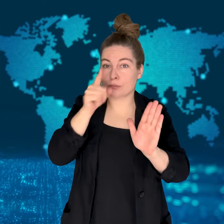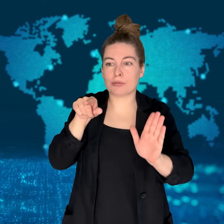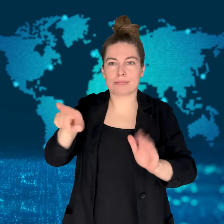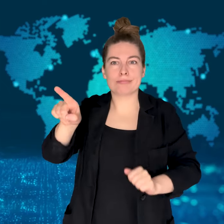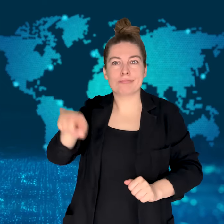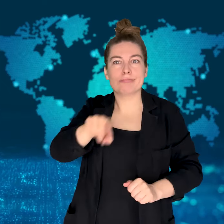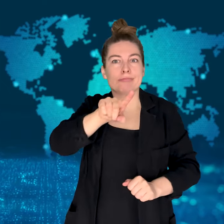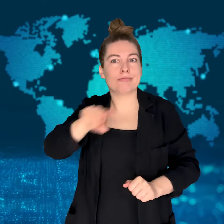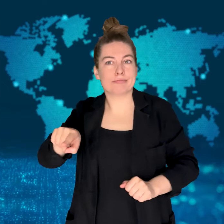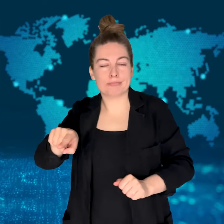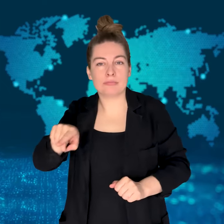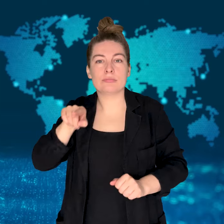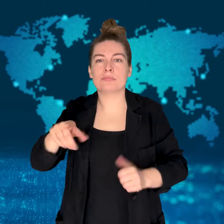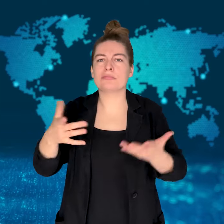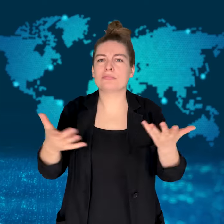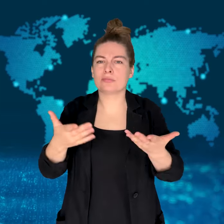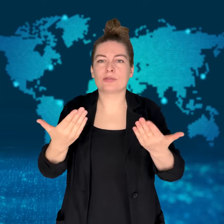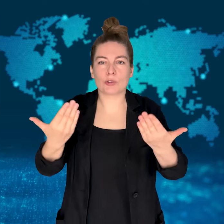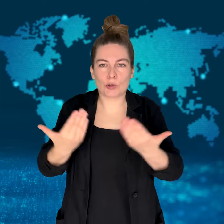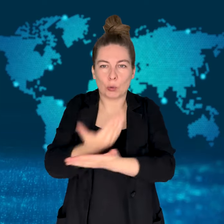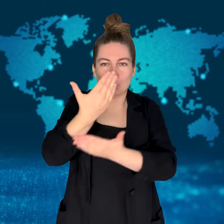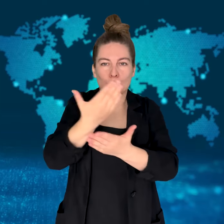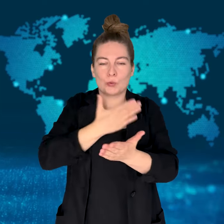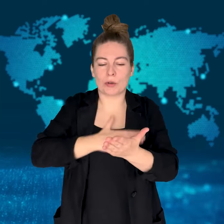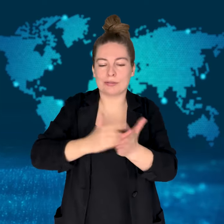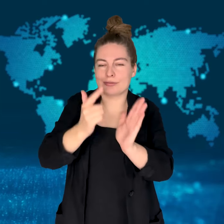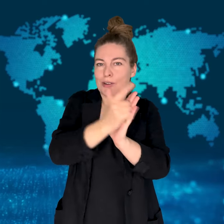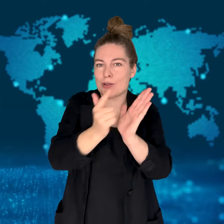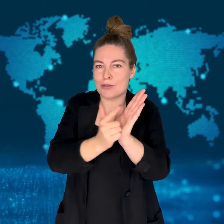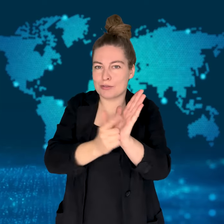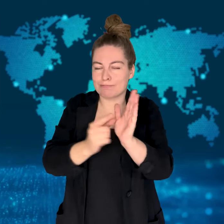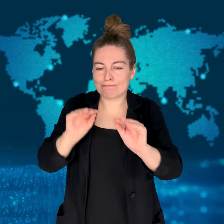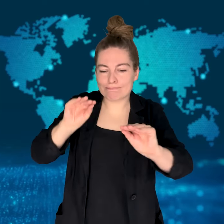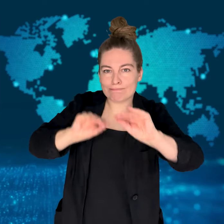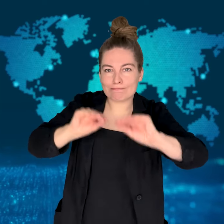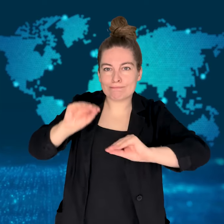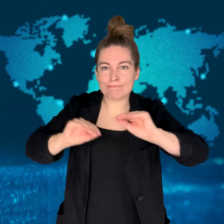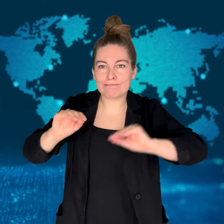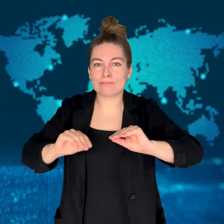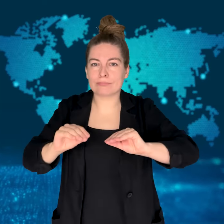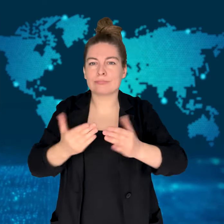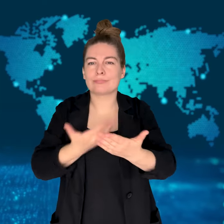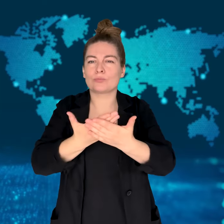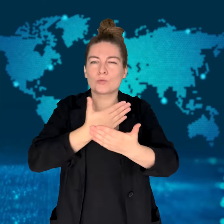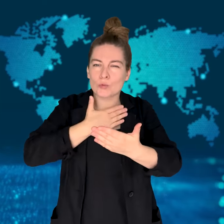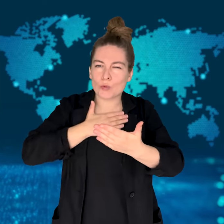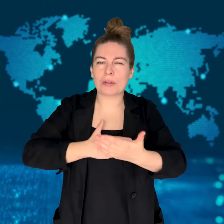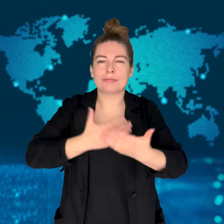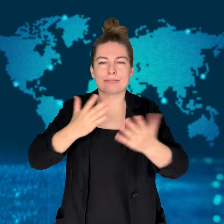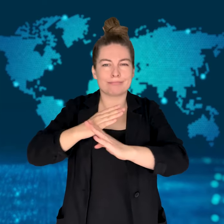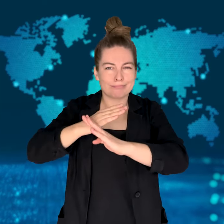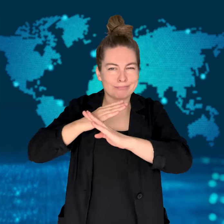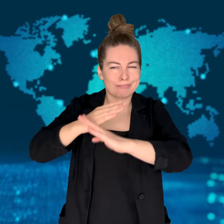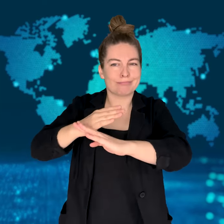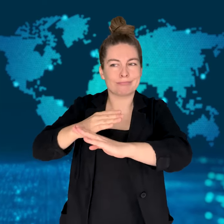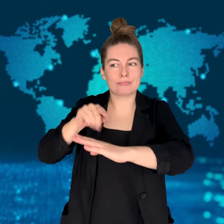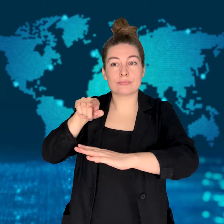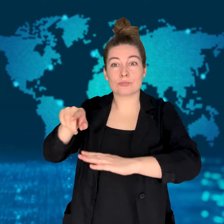A law has been drafted to prevent breeding practices that